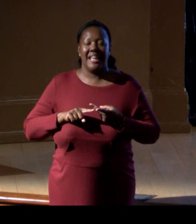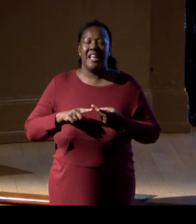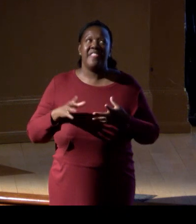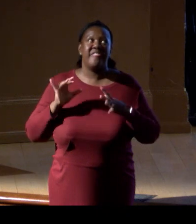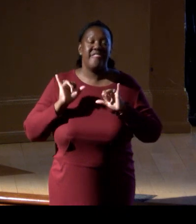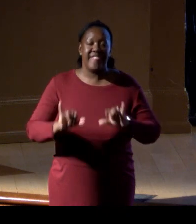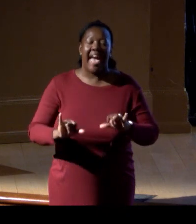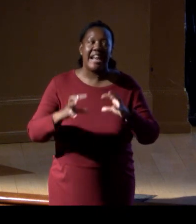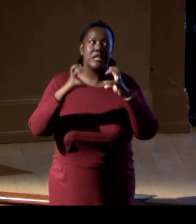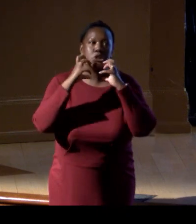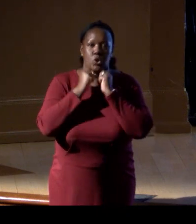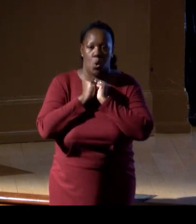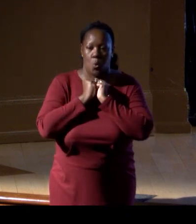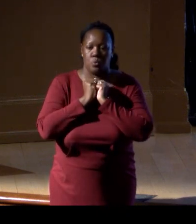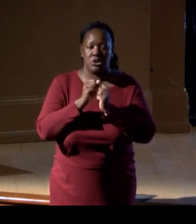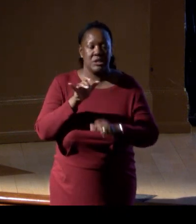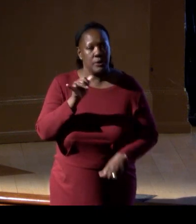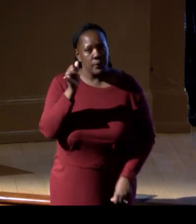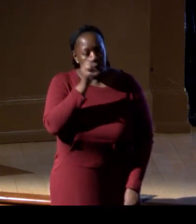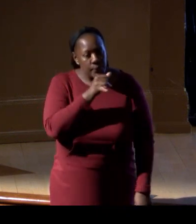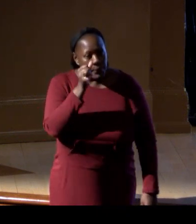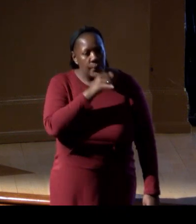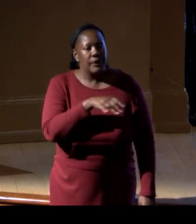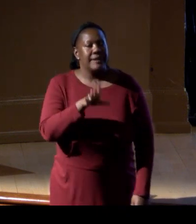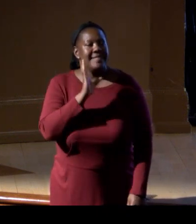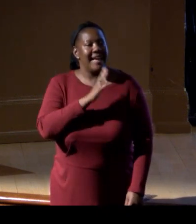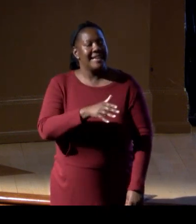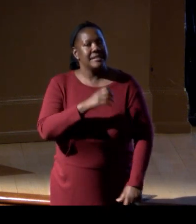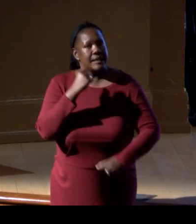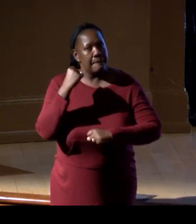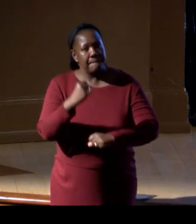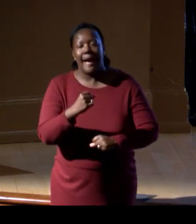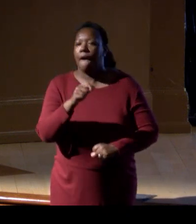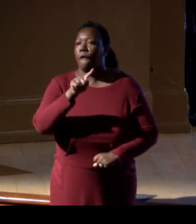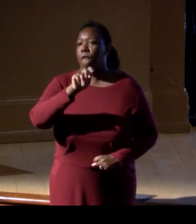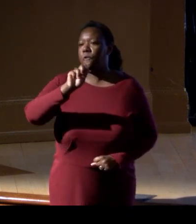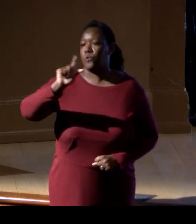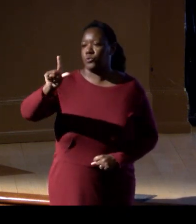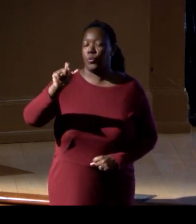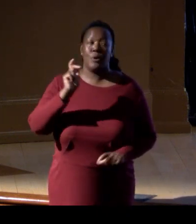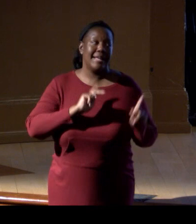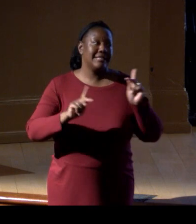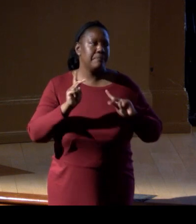So this is an incredibly powerful tool that, as people have been saying here, scales.